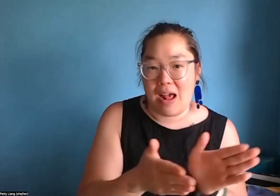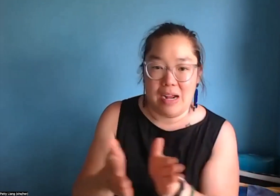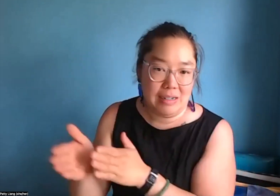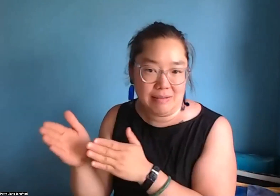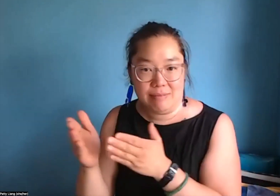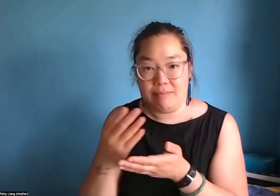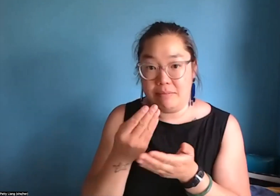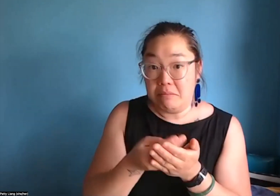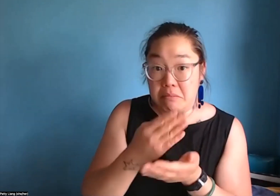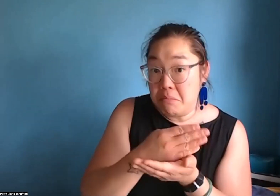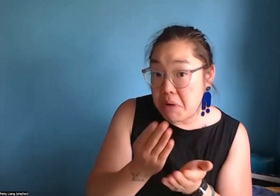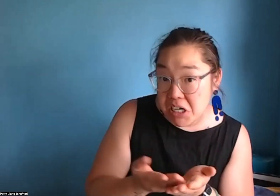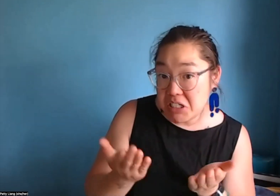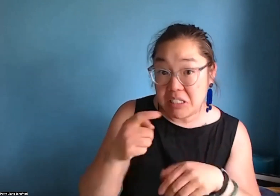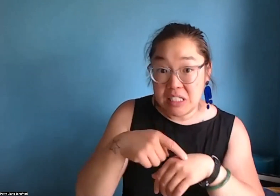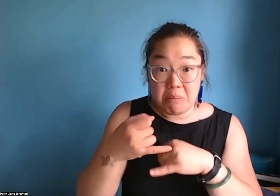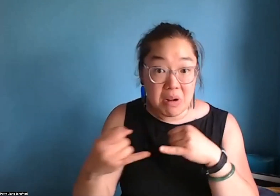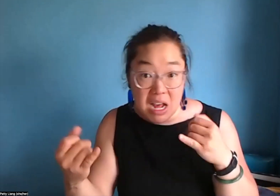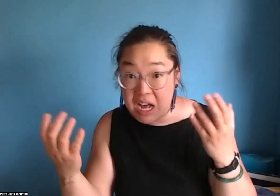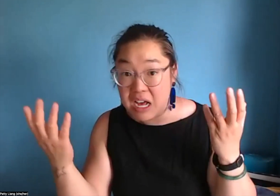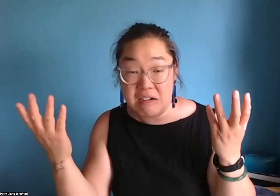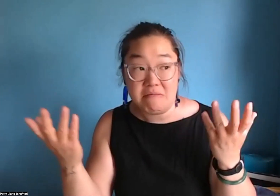We want to - we want you to show your your path. What's your plan?